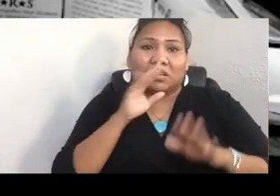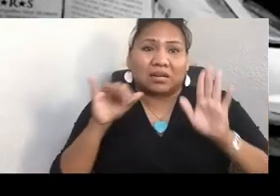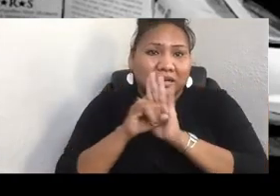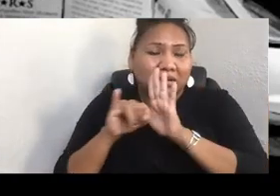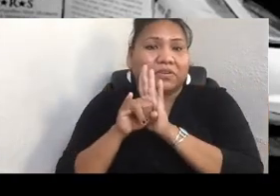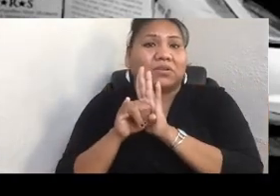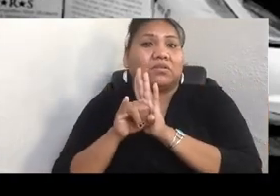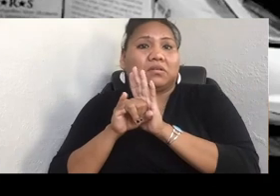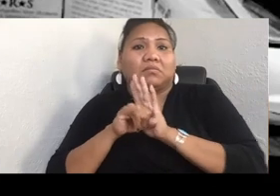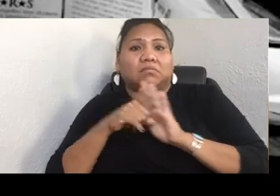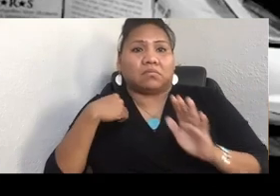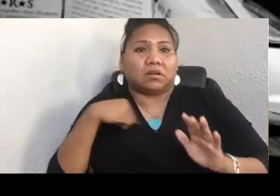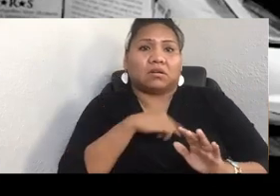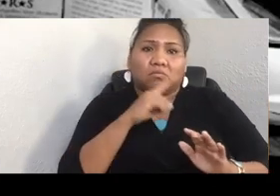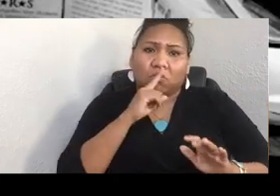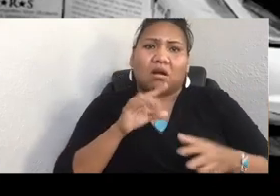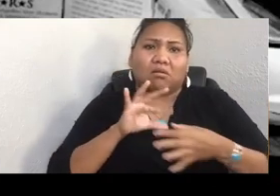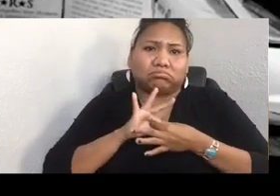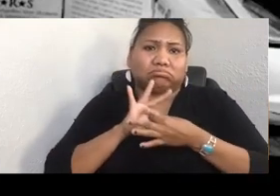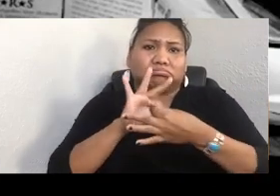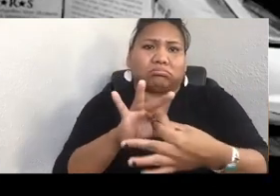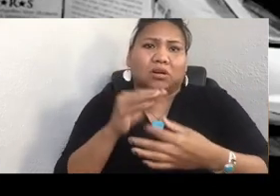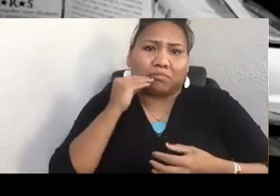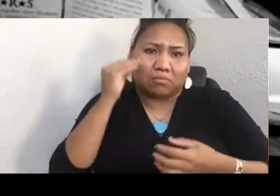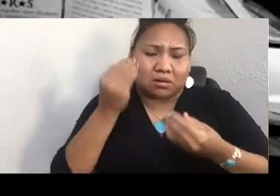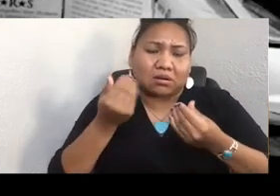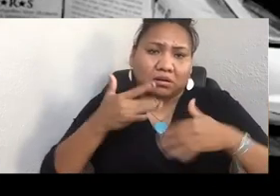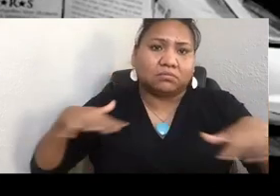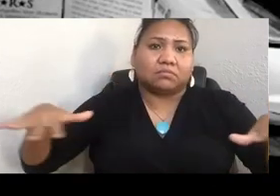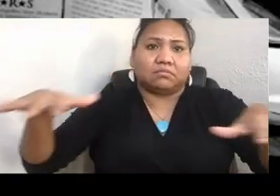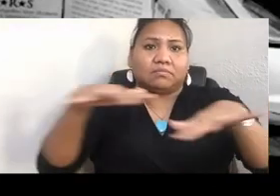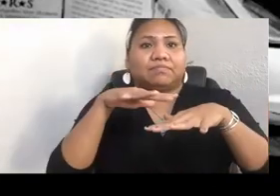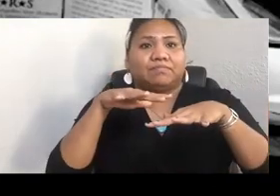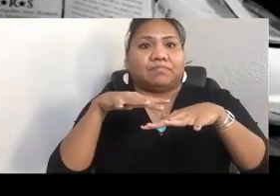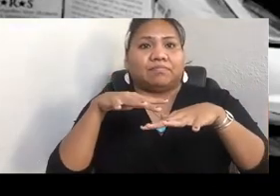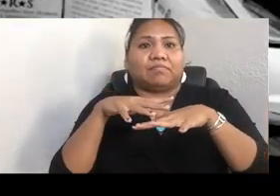There is no separation. And that what is done to the Earth is done to us.